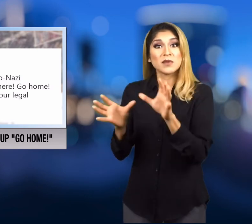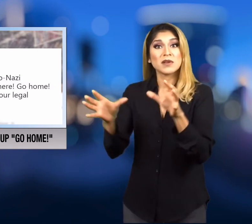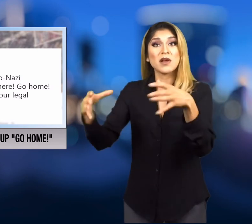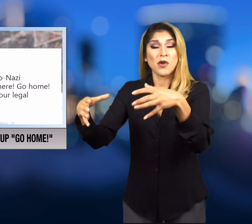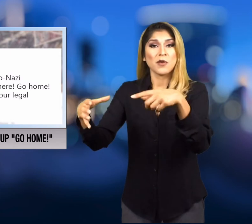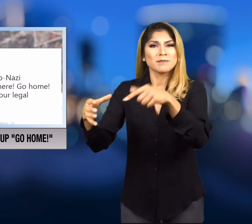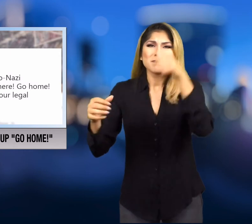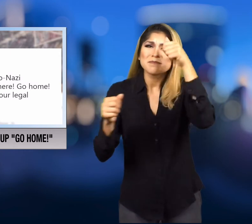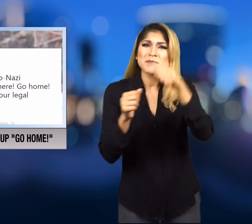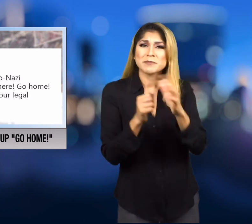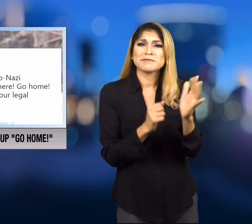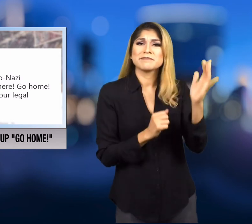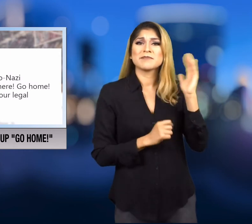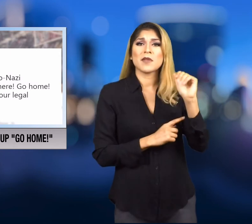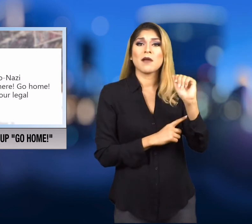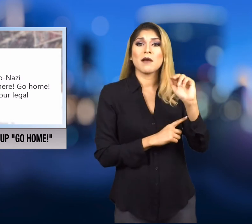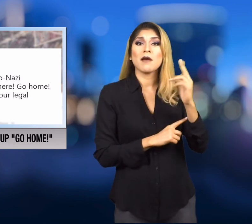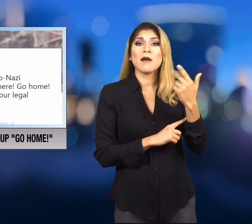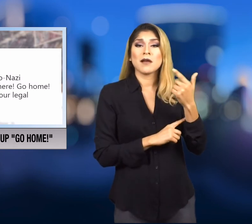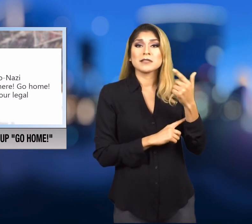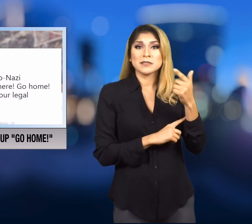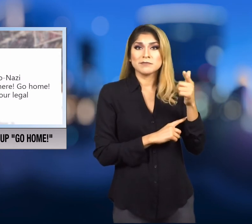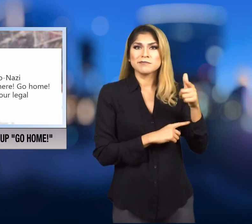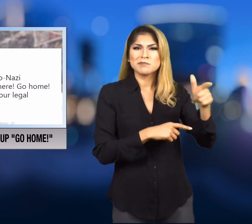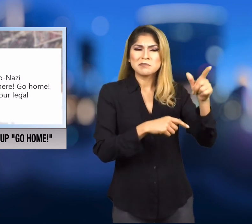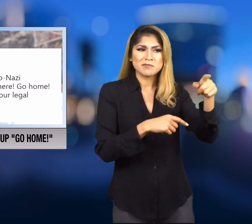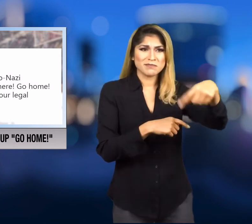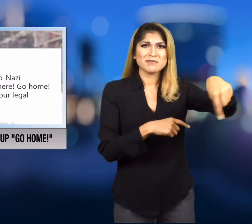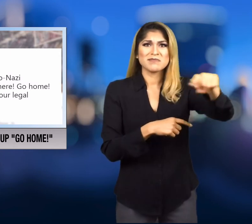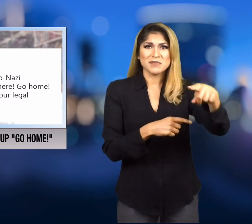August in protest of removal